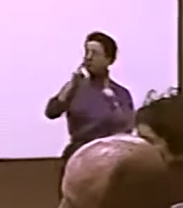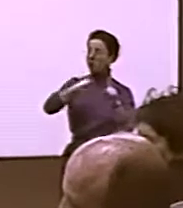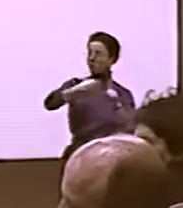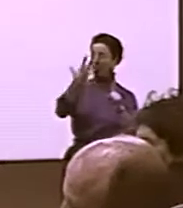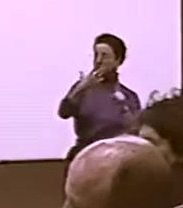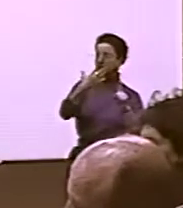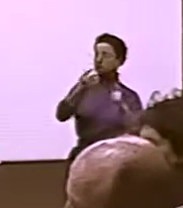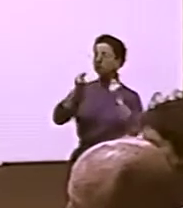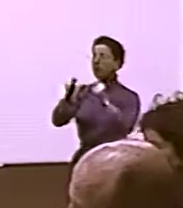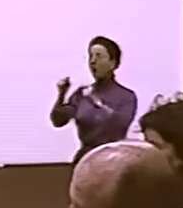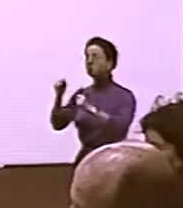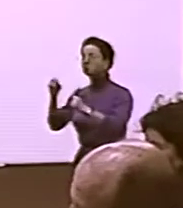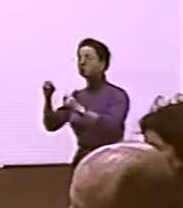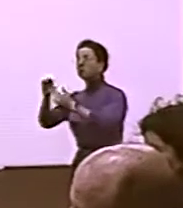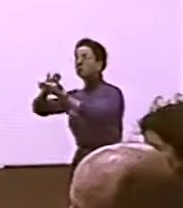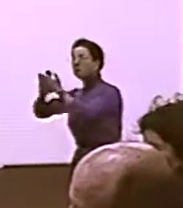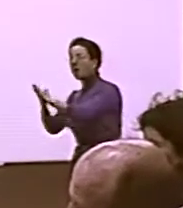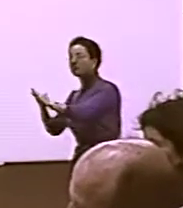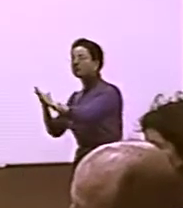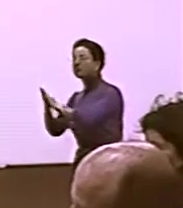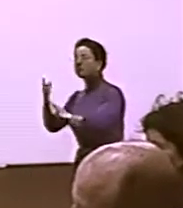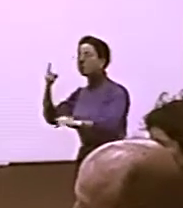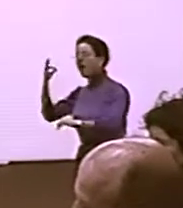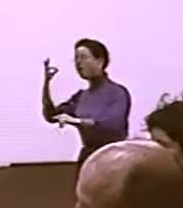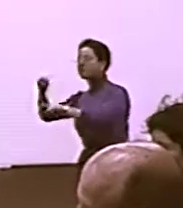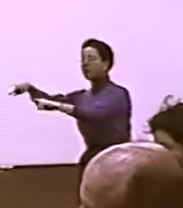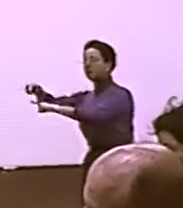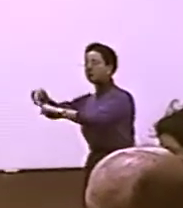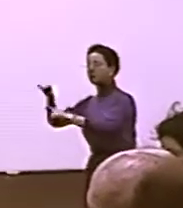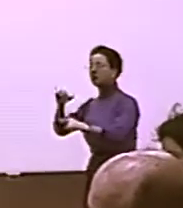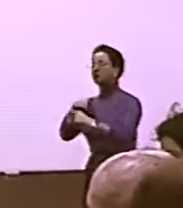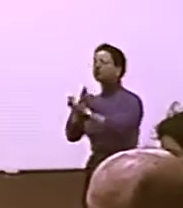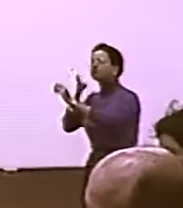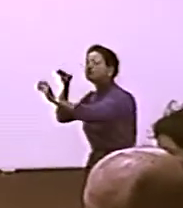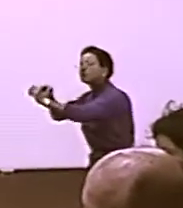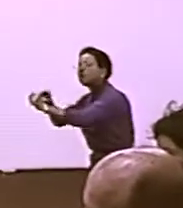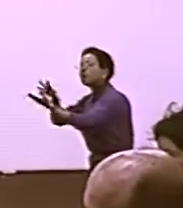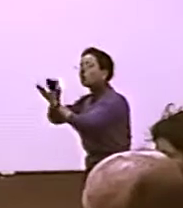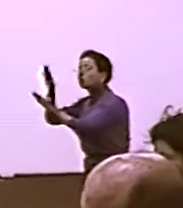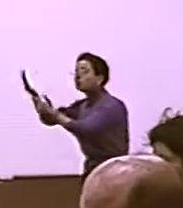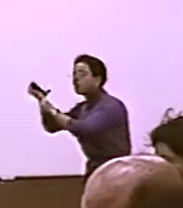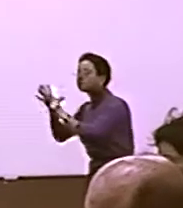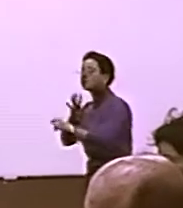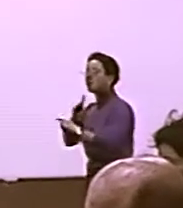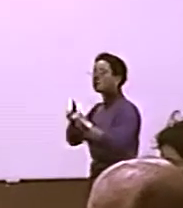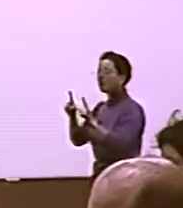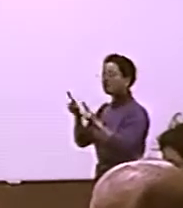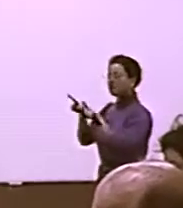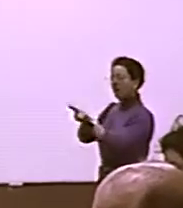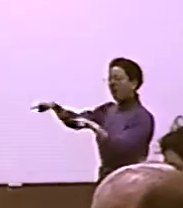WHITE DEAF PEOPLE AND BLACK DEAF PEOPLE. NOW, BLACK DEAF PEOPLE, I WONDER HOW THEY FEEL ABOUT DEAF WHITE PEOPLE